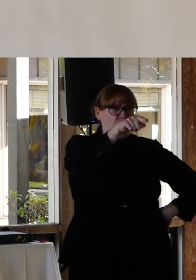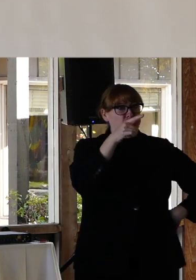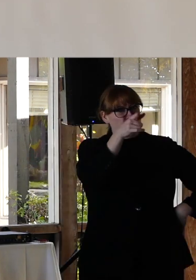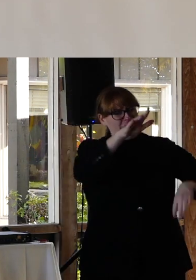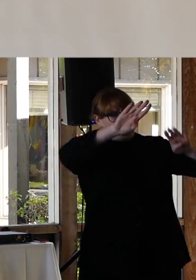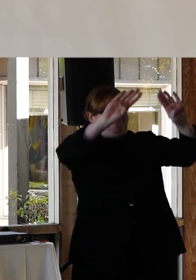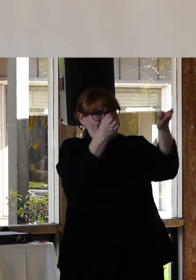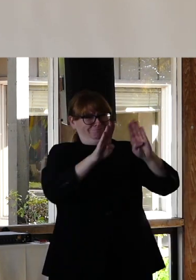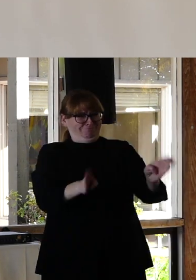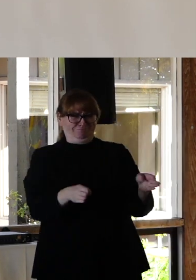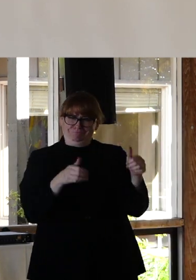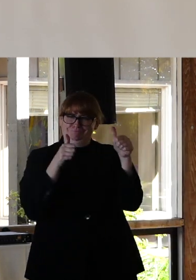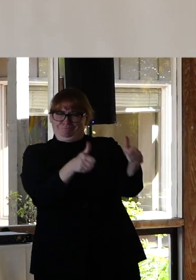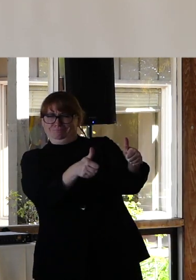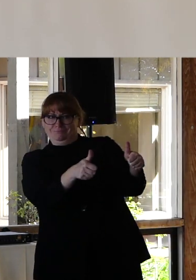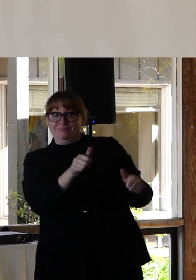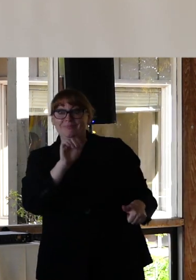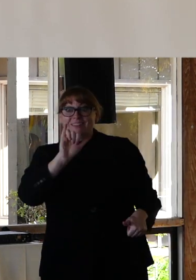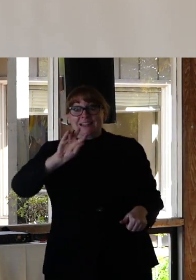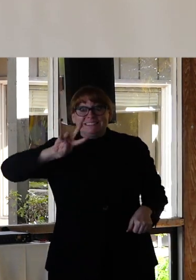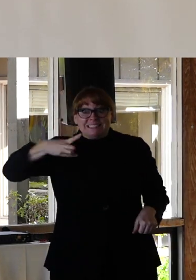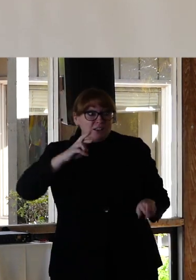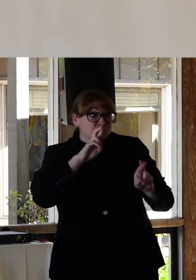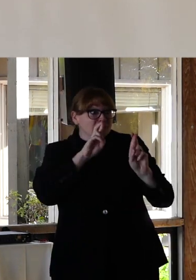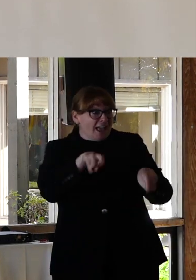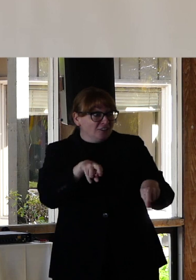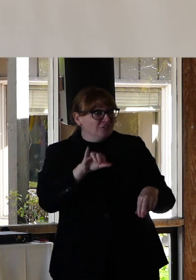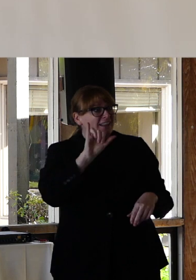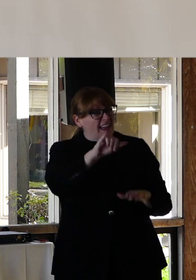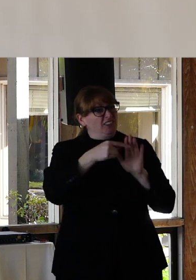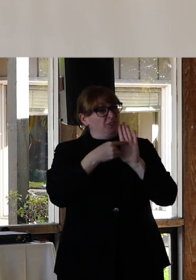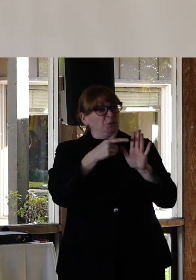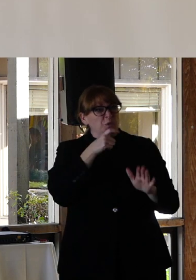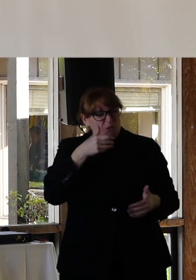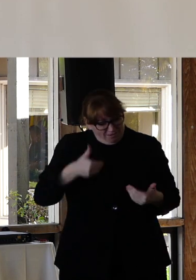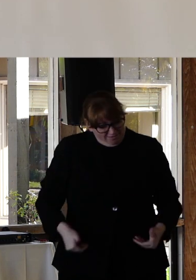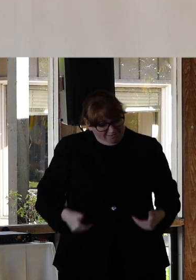she is killing it. That is indicative of who you are and who you're going